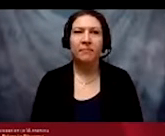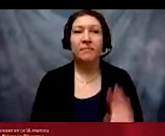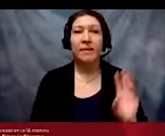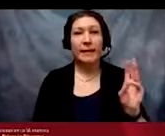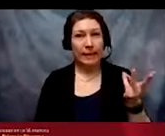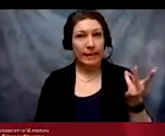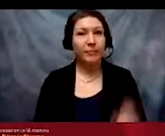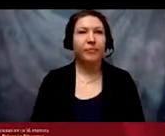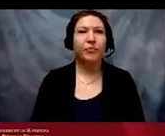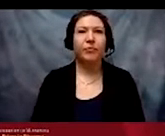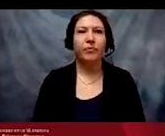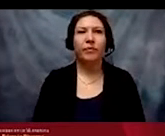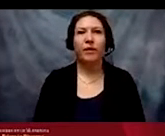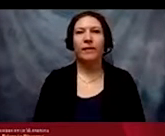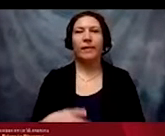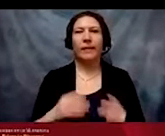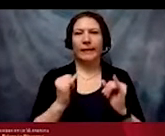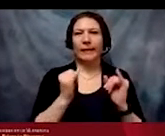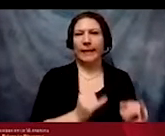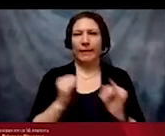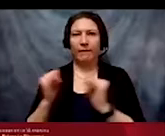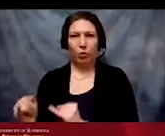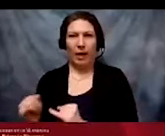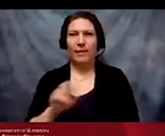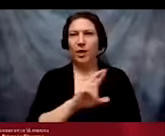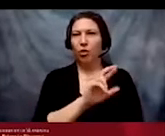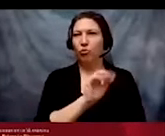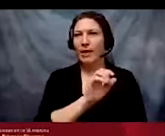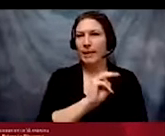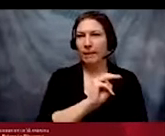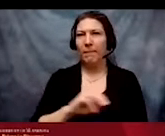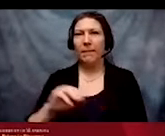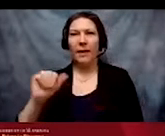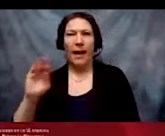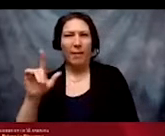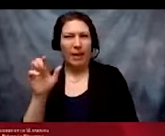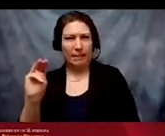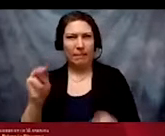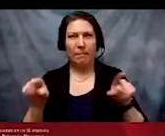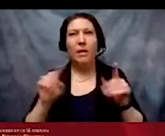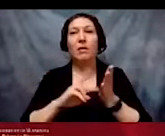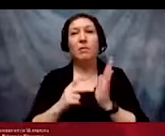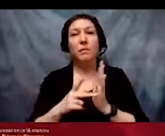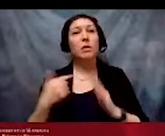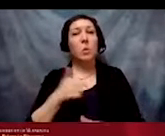the individualizing racism and ableism detour is when we understand and respond to